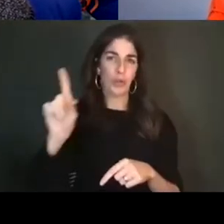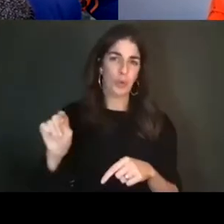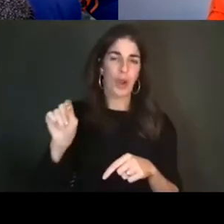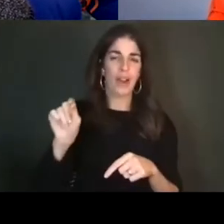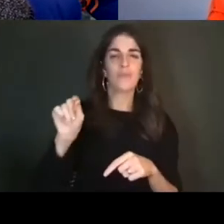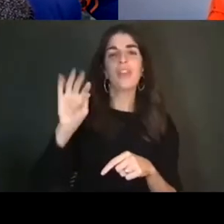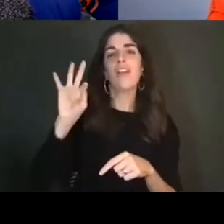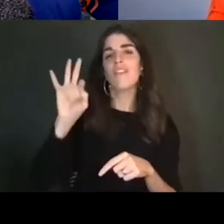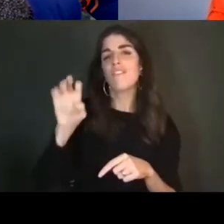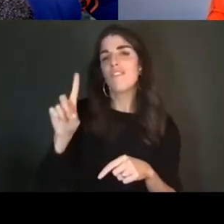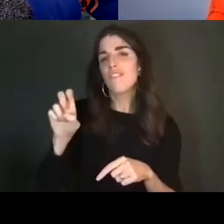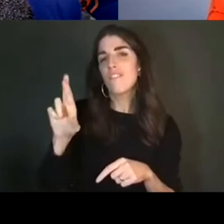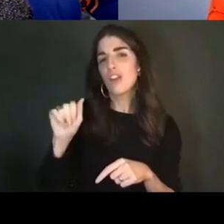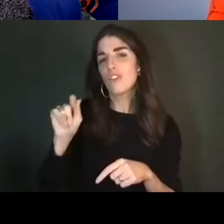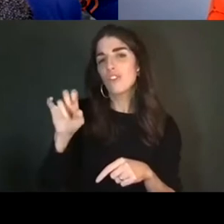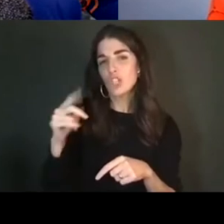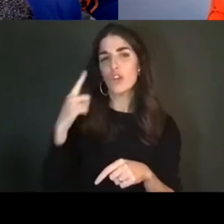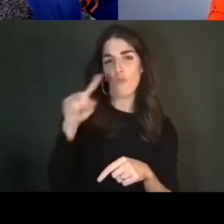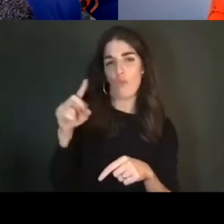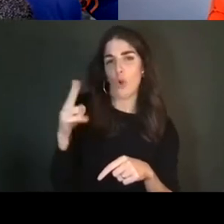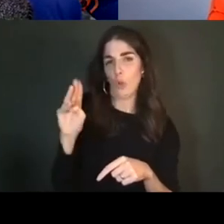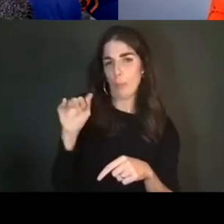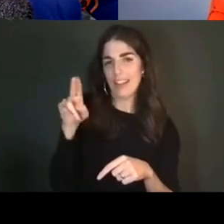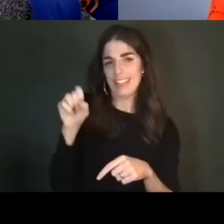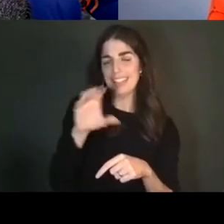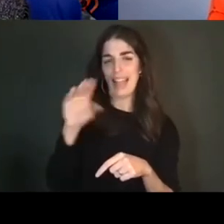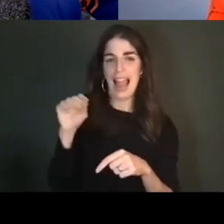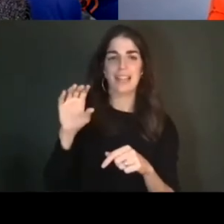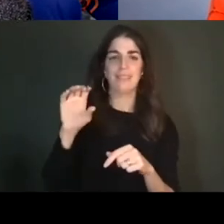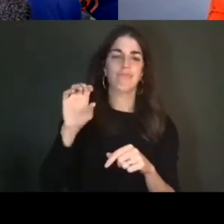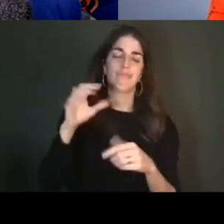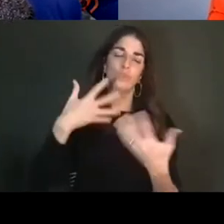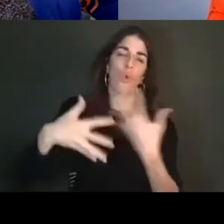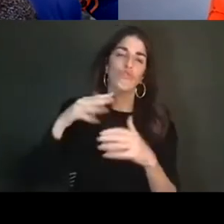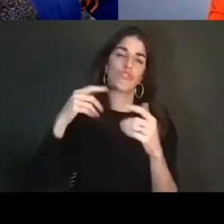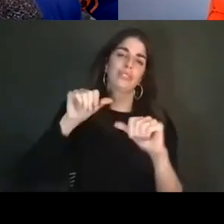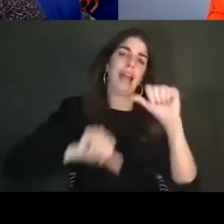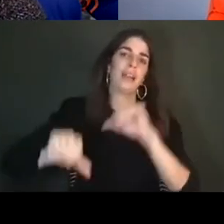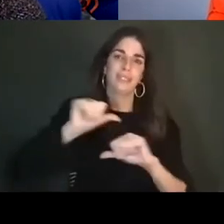Humanities and Social Sciences Congress that was supposed to be at Western University last